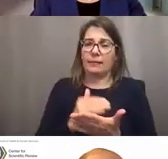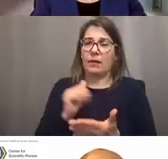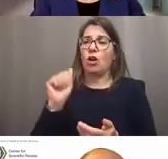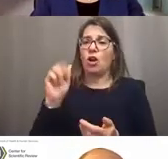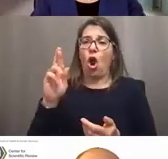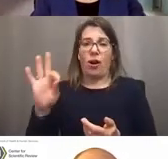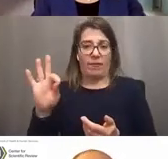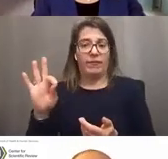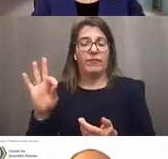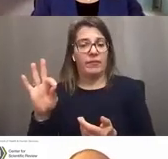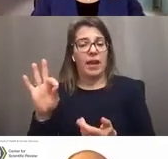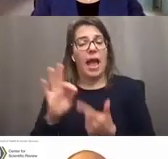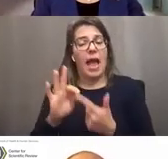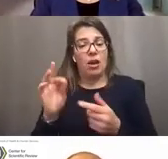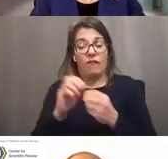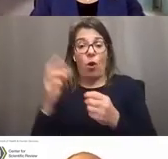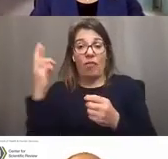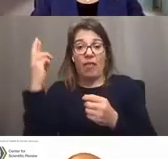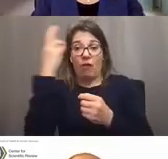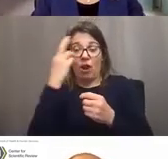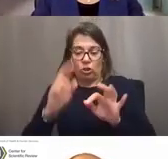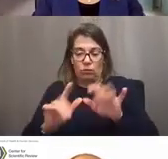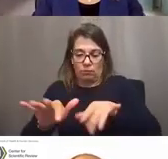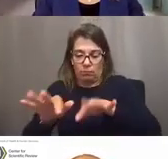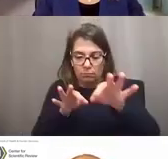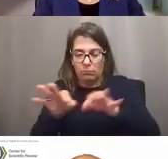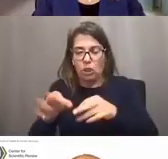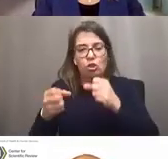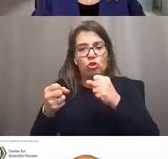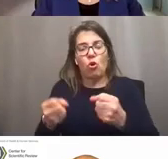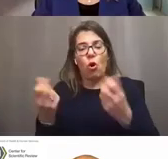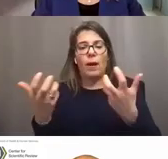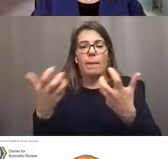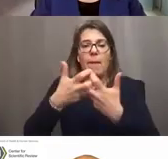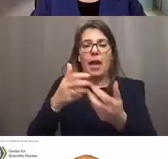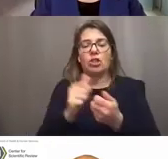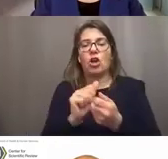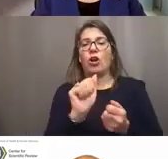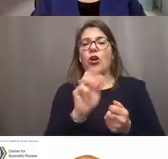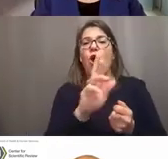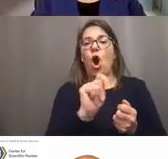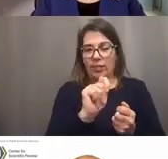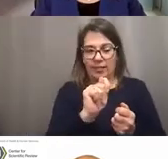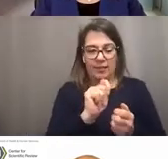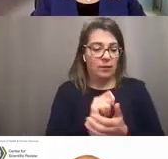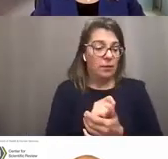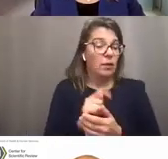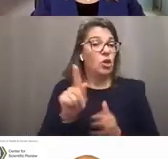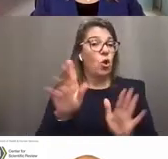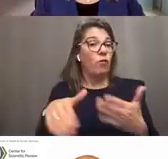and in the rationale explain this was a strong match on ART. Your request and your rationale